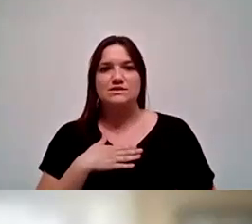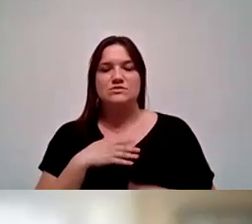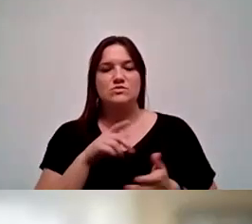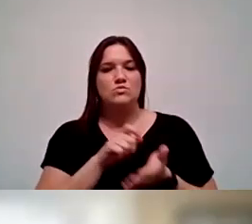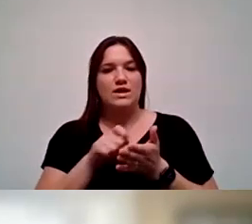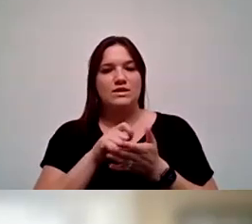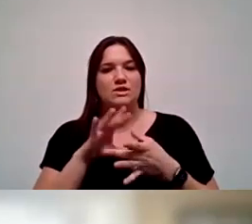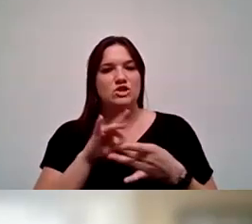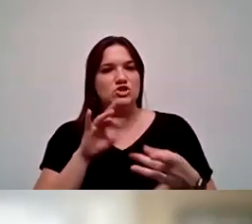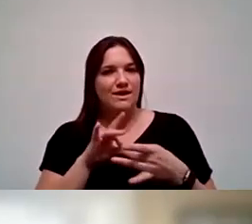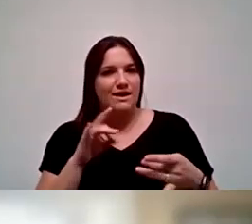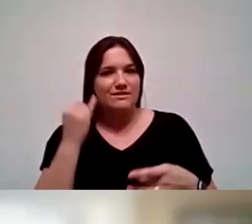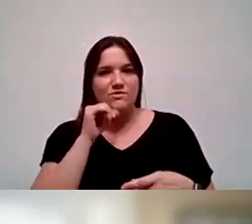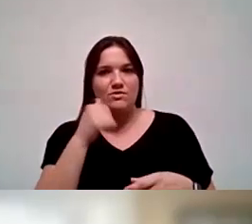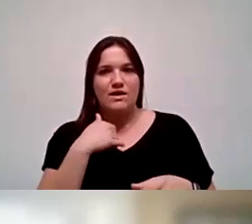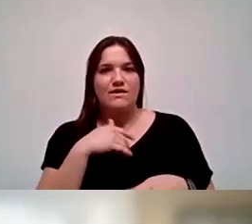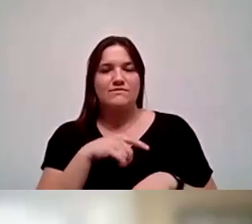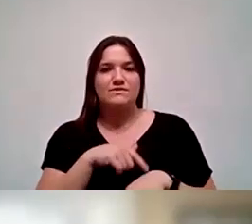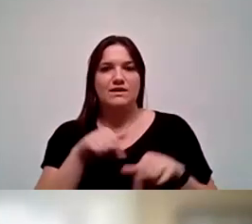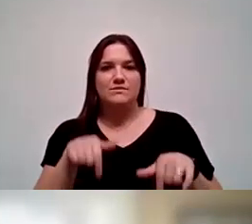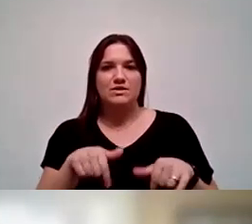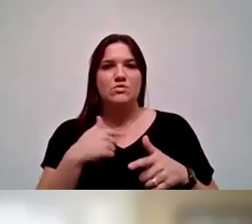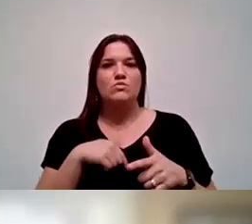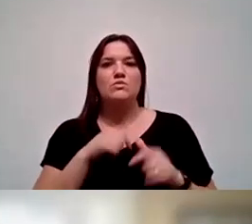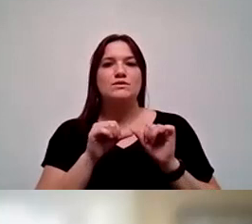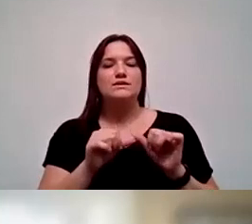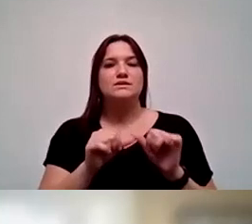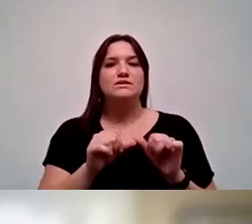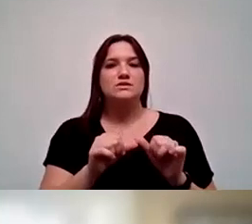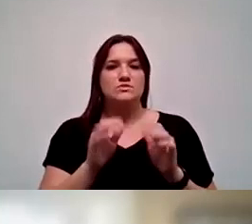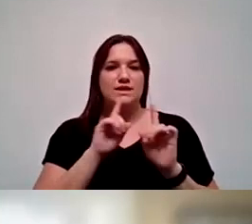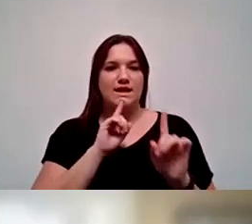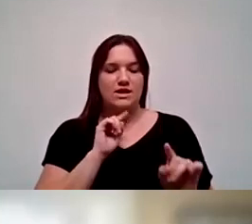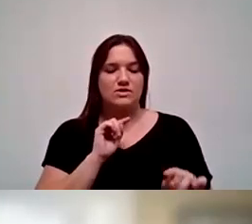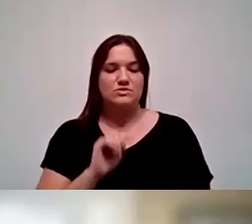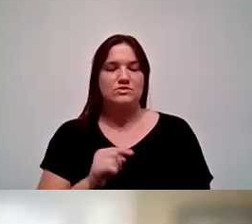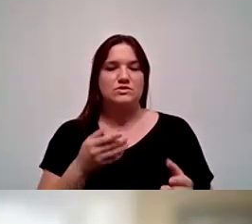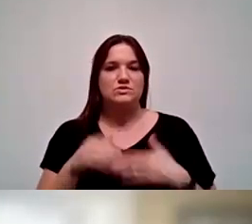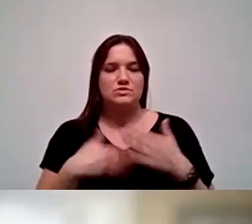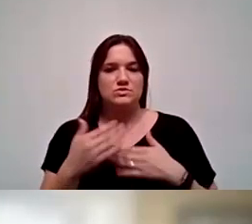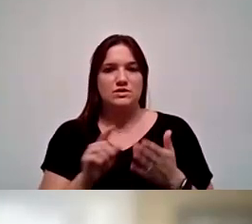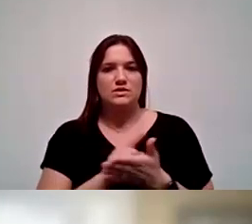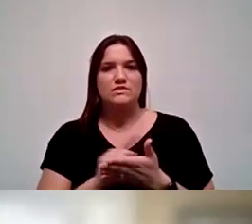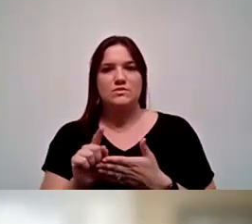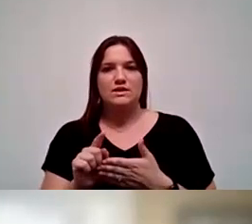If we don't have time to answer it on this webinar, we will continue to answer it throughout the week, throughout the school year.